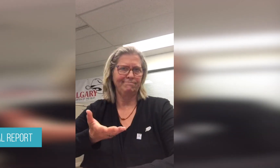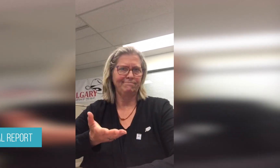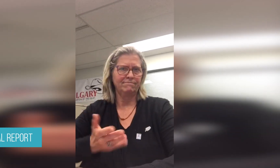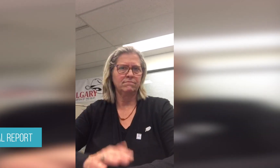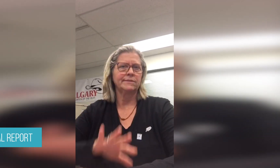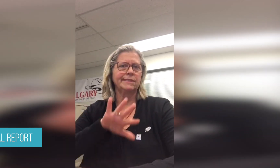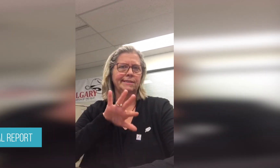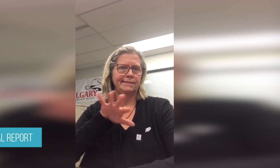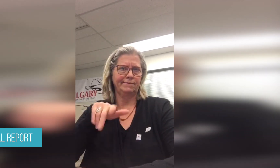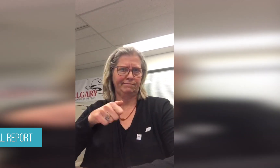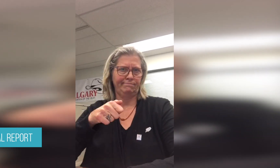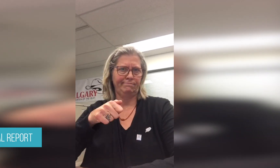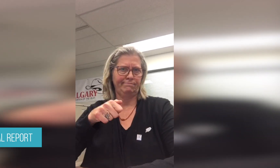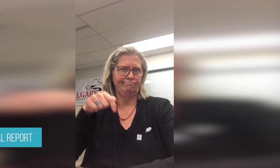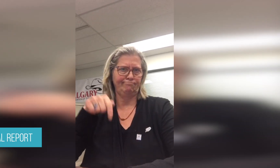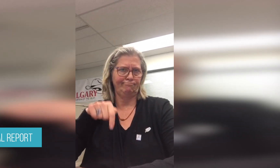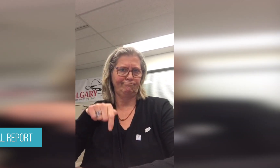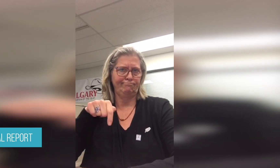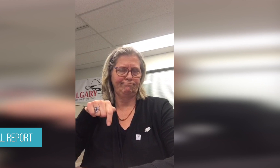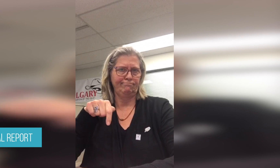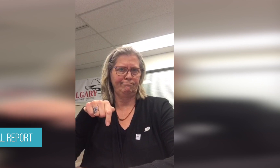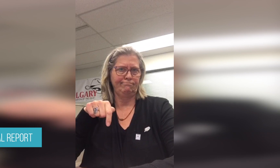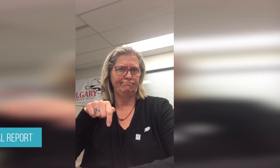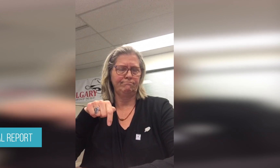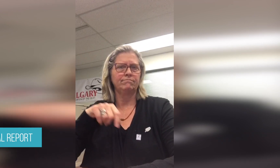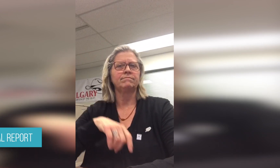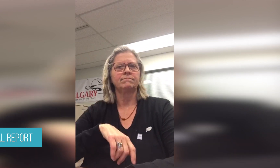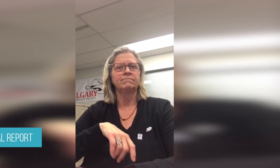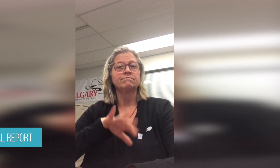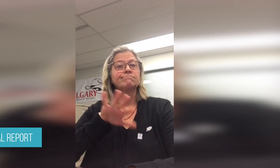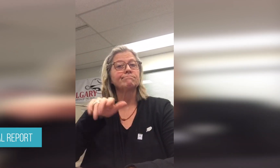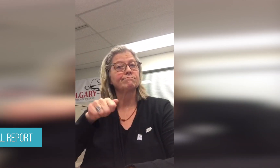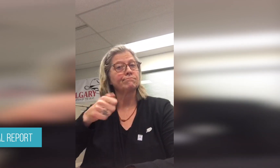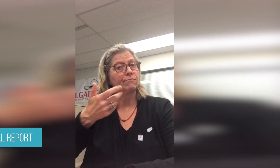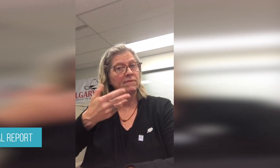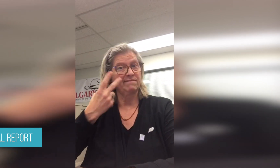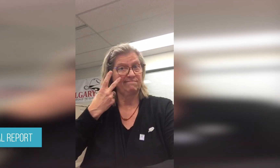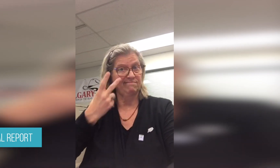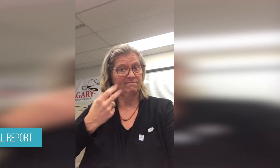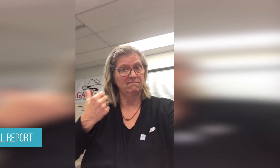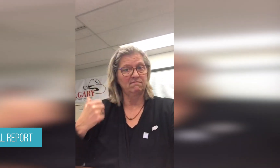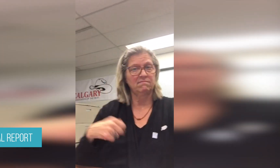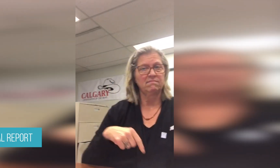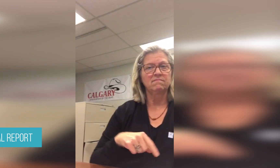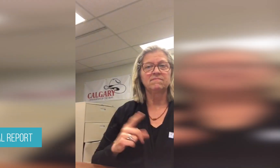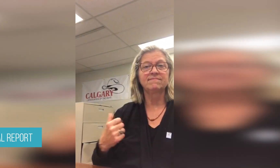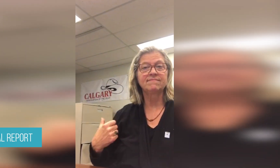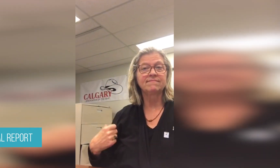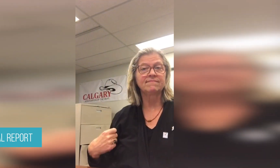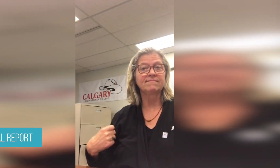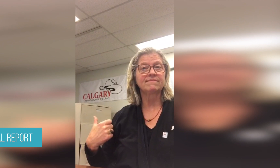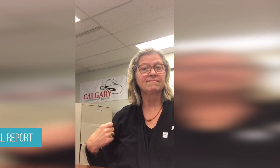about a break-in & theft here. Let me show you what they did.